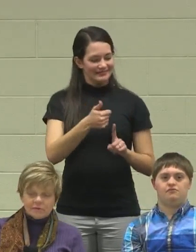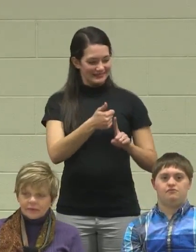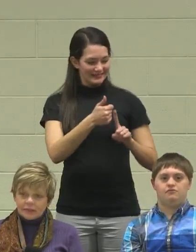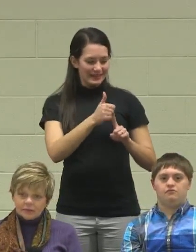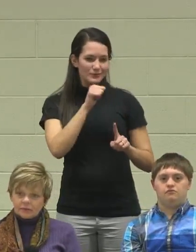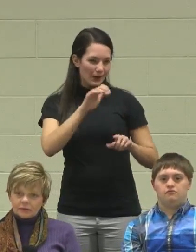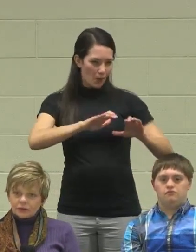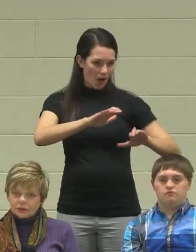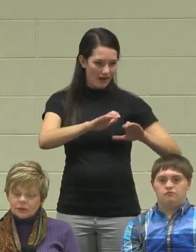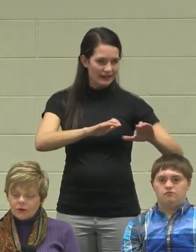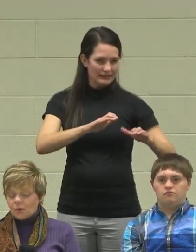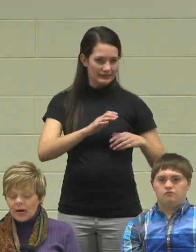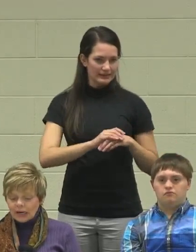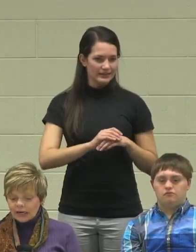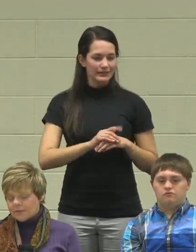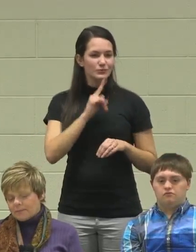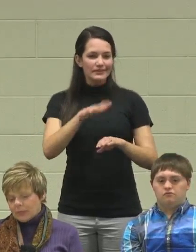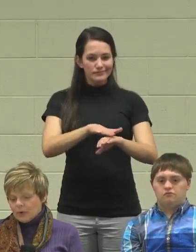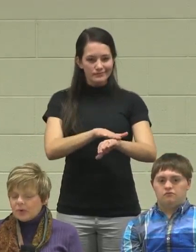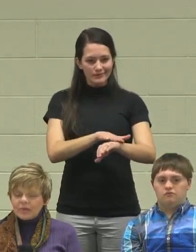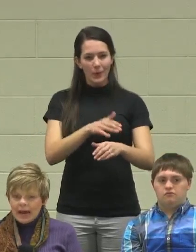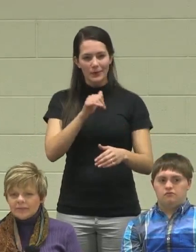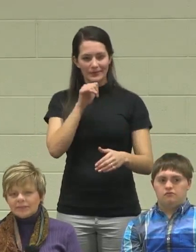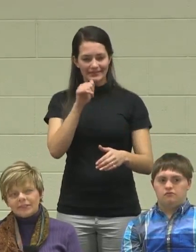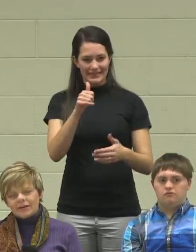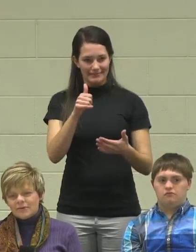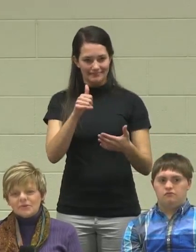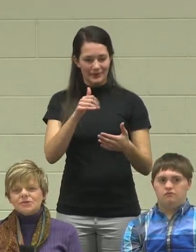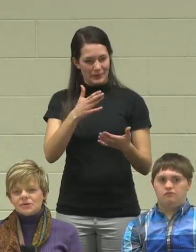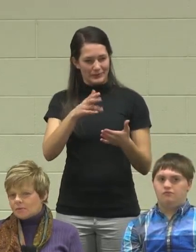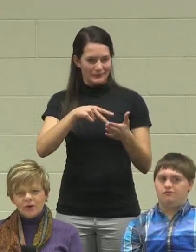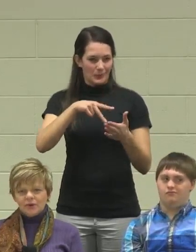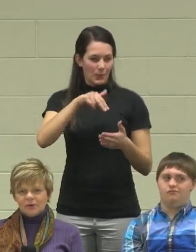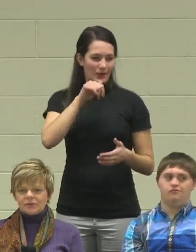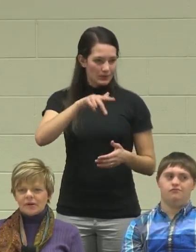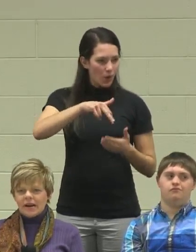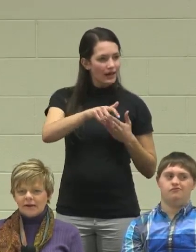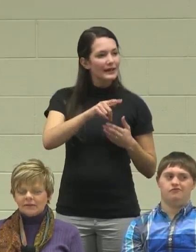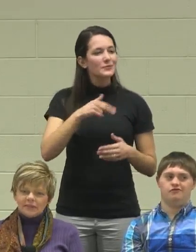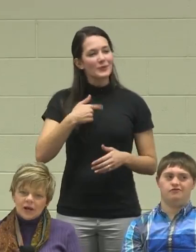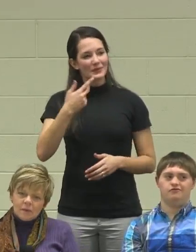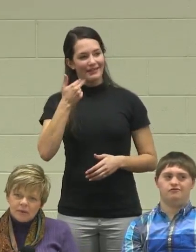He was very slow to walk, and we would laugh and say it so important to us right now,